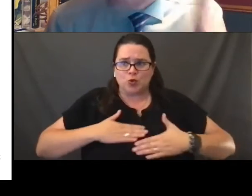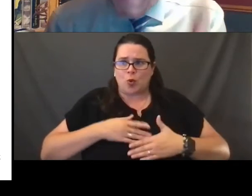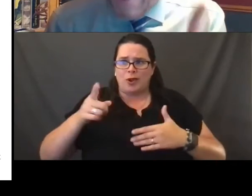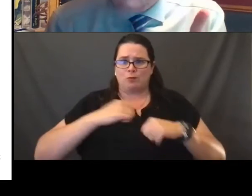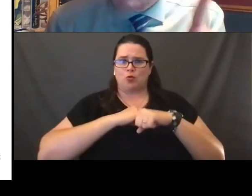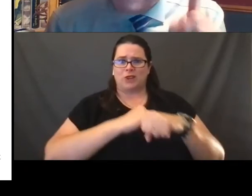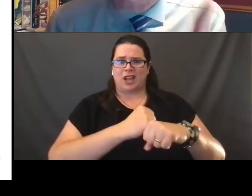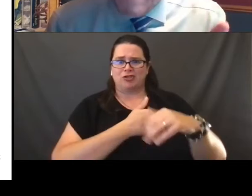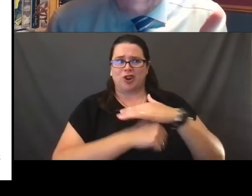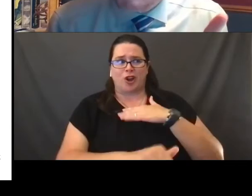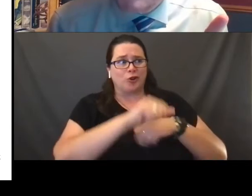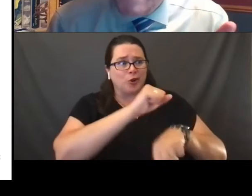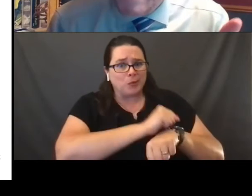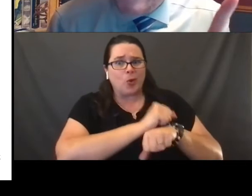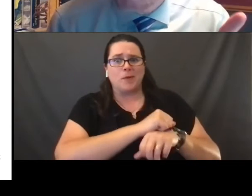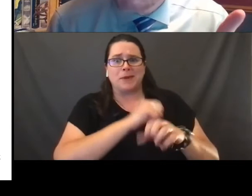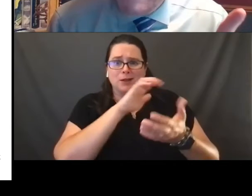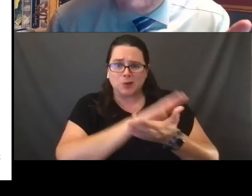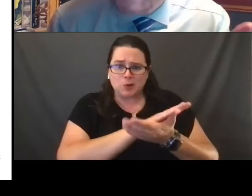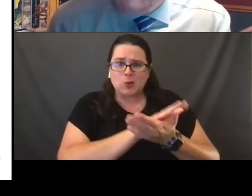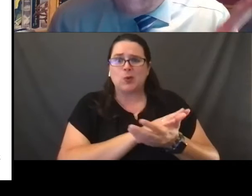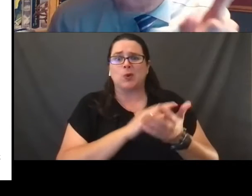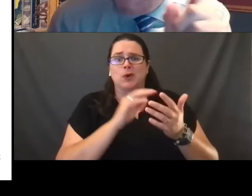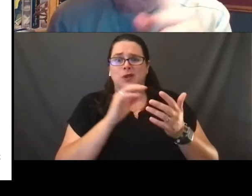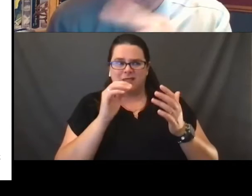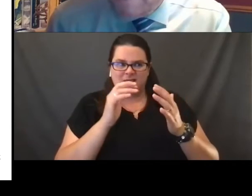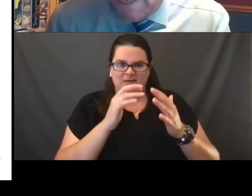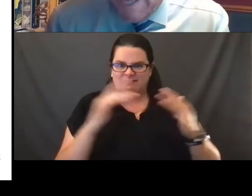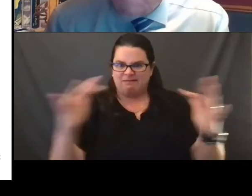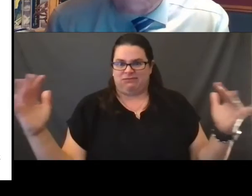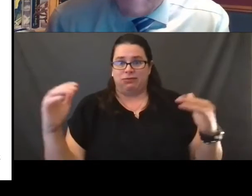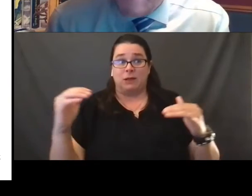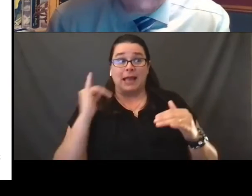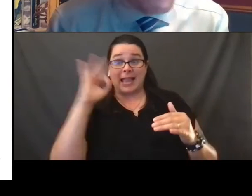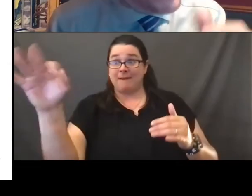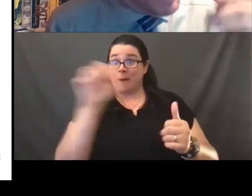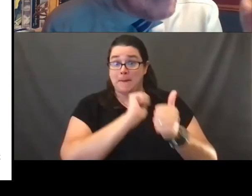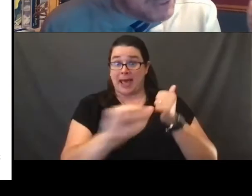And if passed, if passed, it would make a lot of the other litigation out there